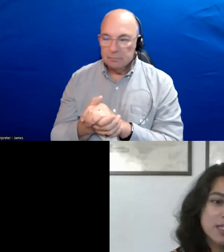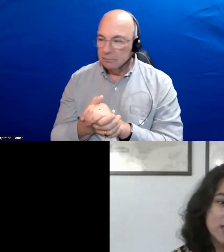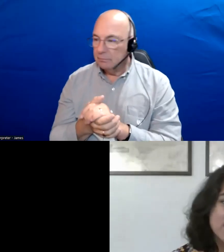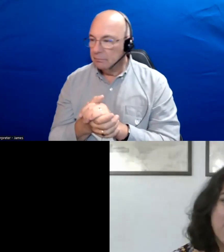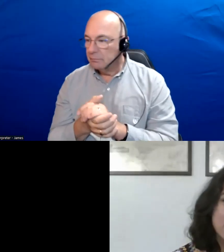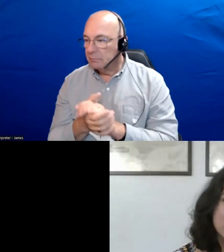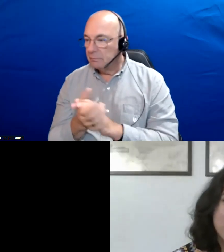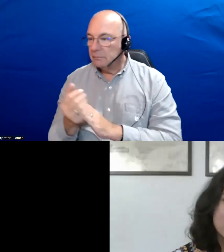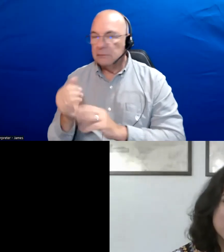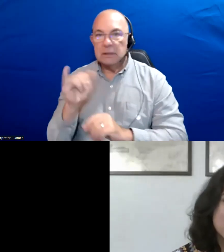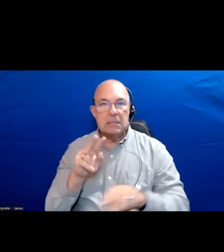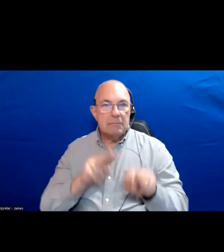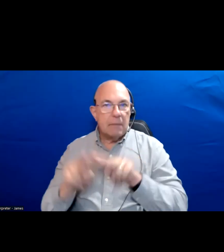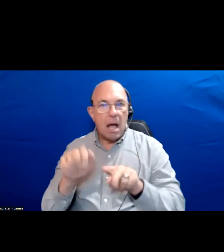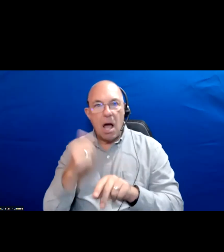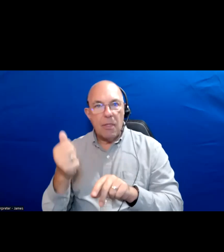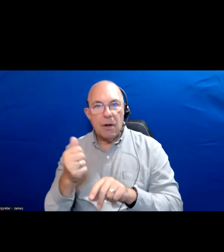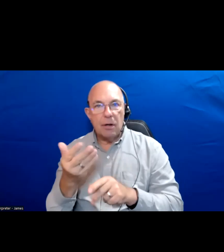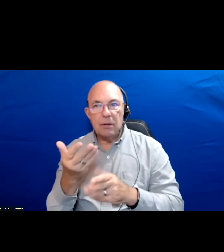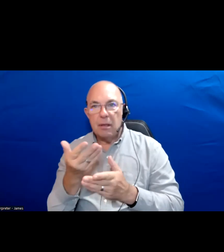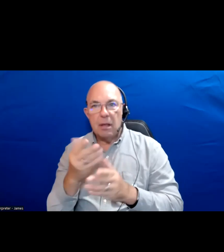looking to other models that have worked in cities around the world.